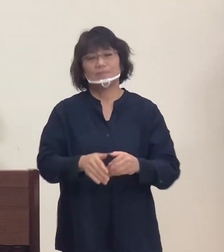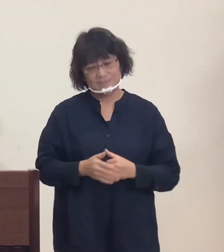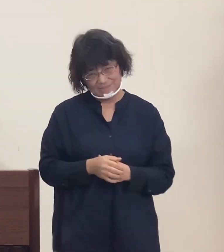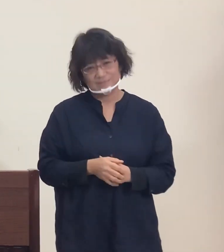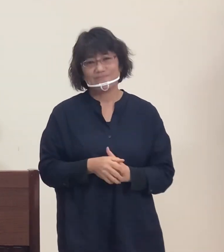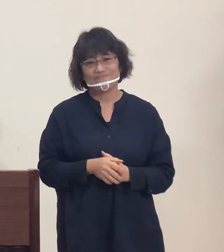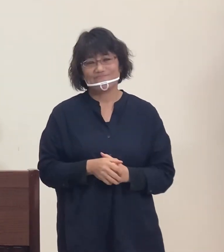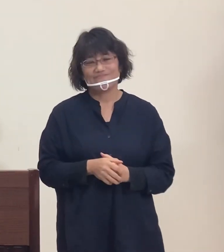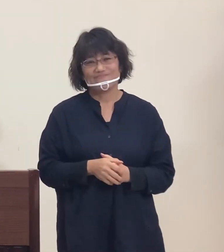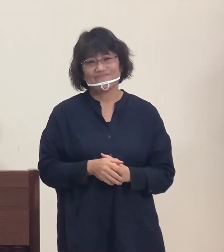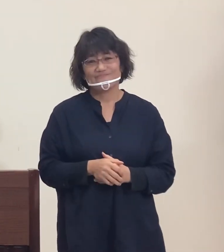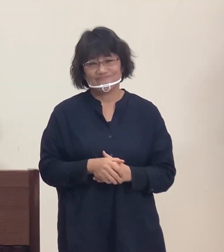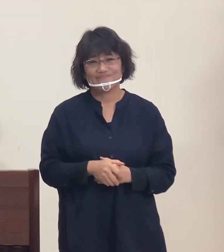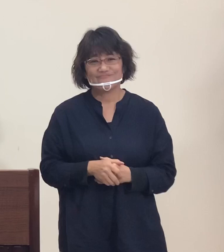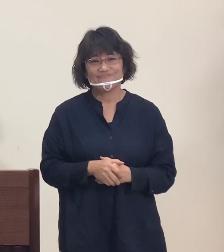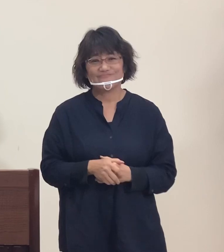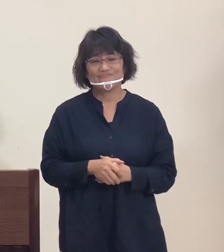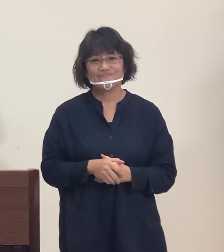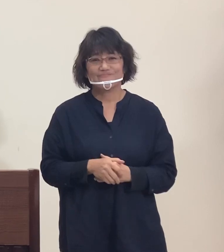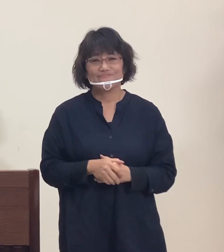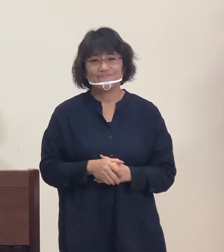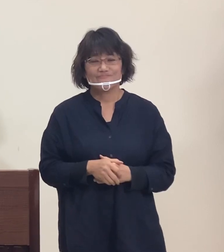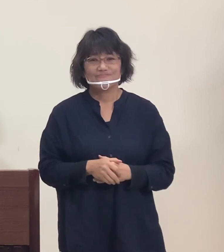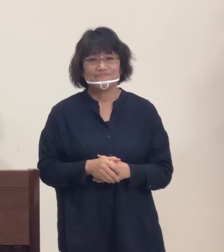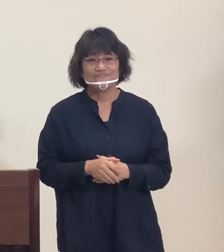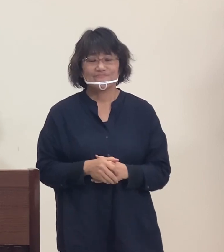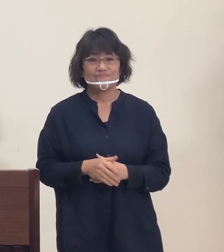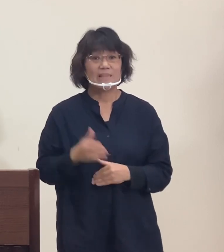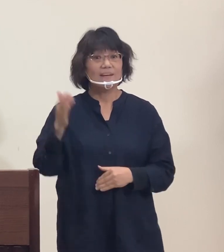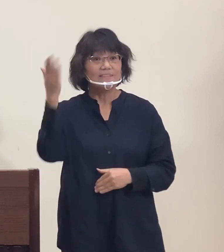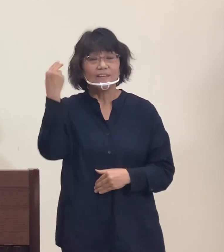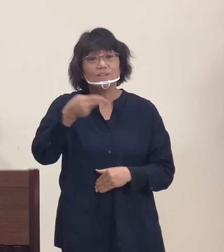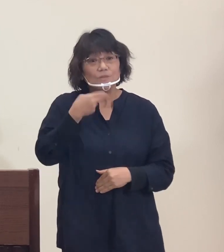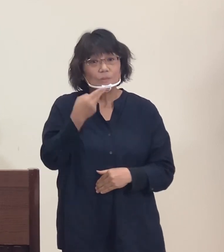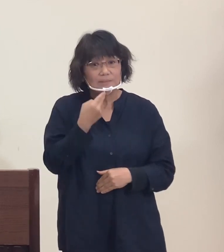I talked about enjoying food earlier.